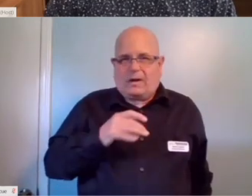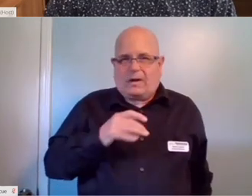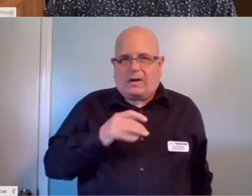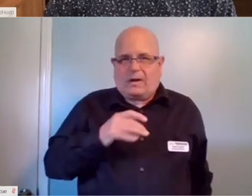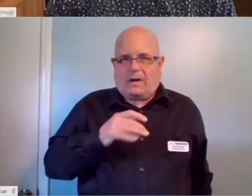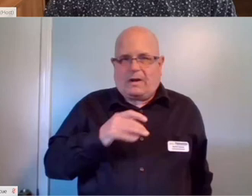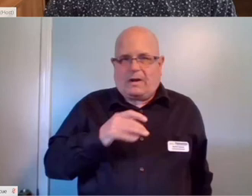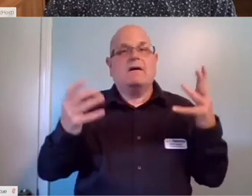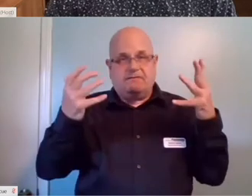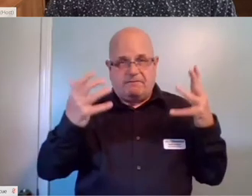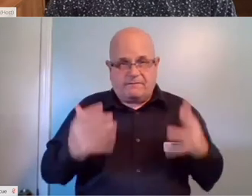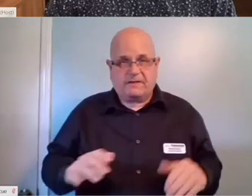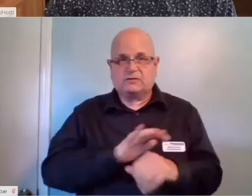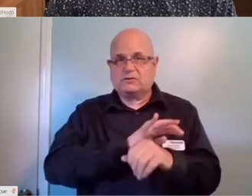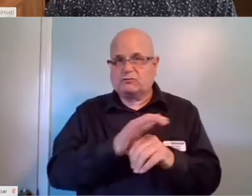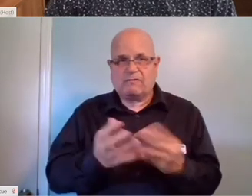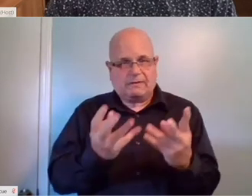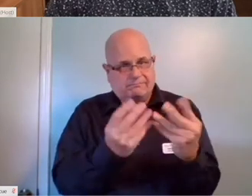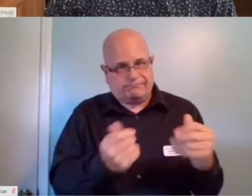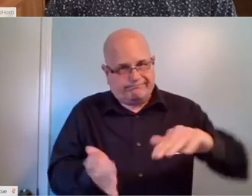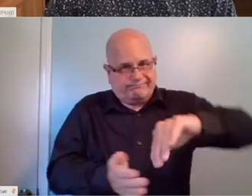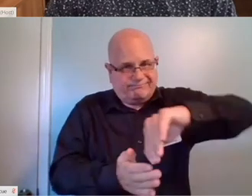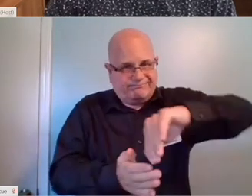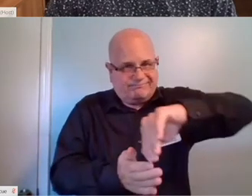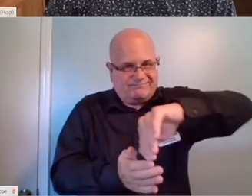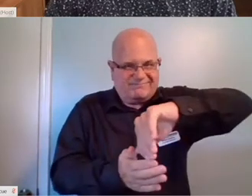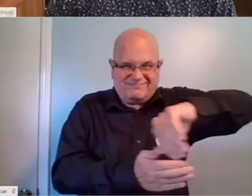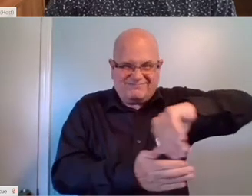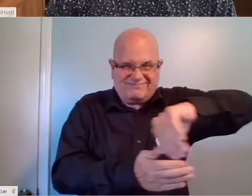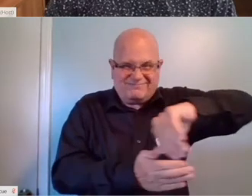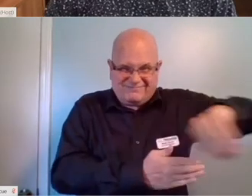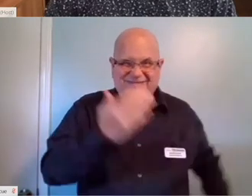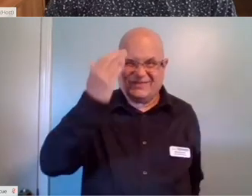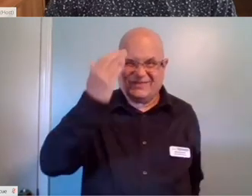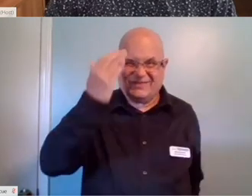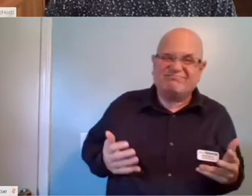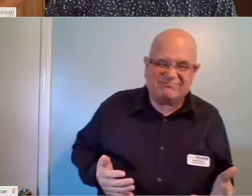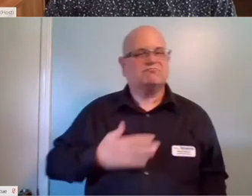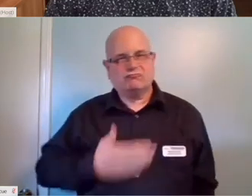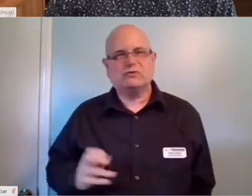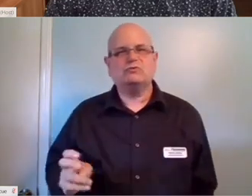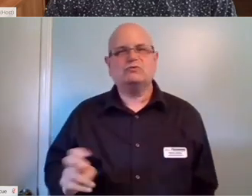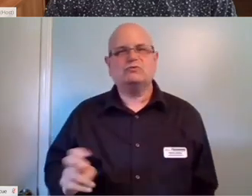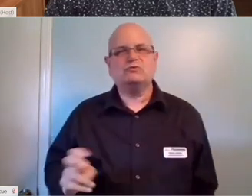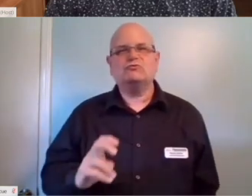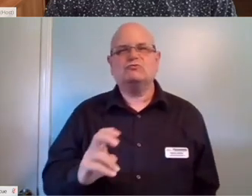But as soon as we get this bug, you know, figured out, I'll be happy to travel to various